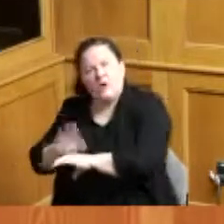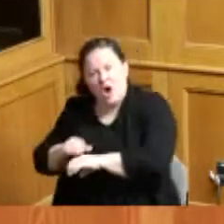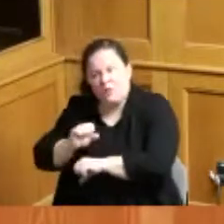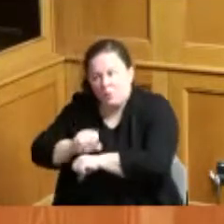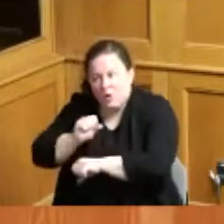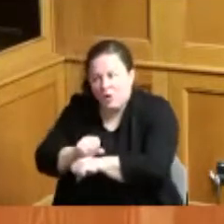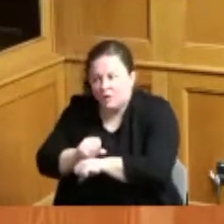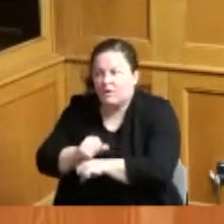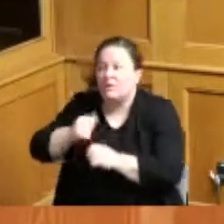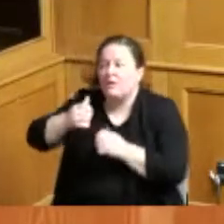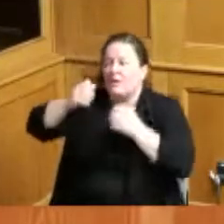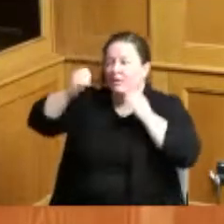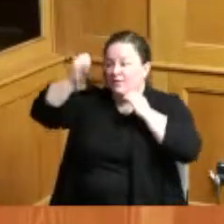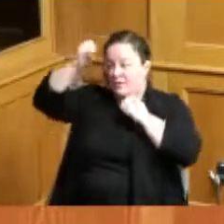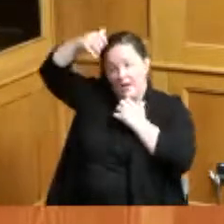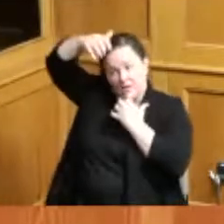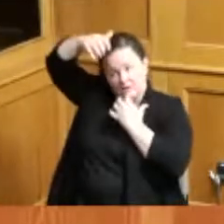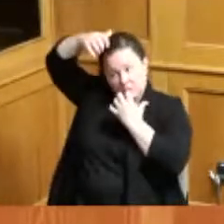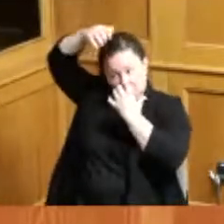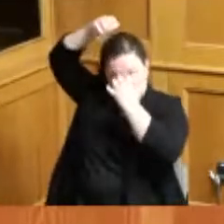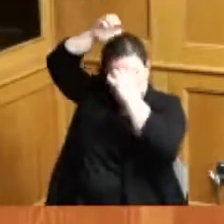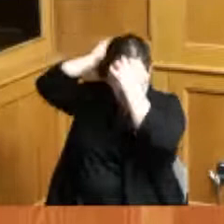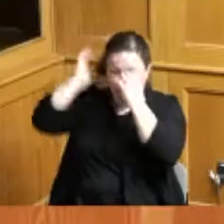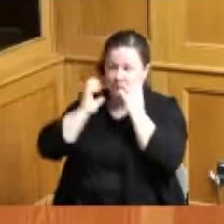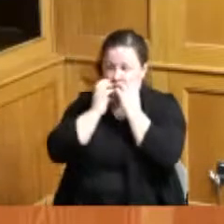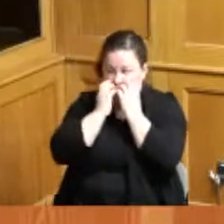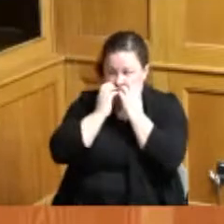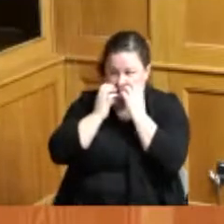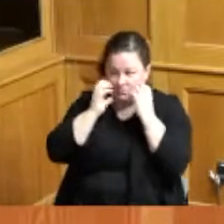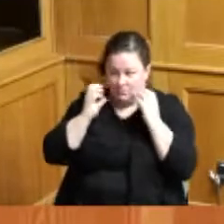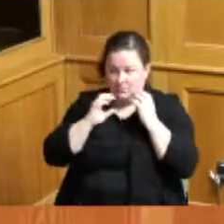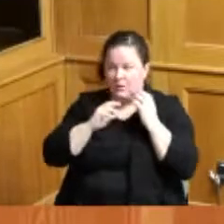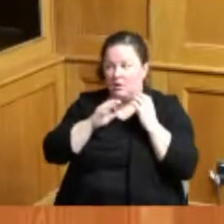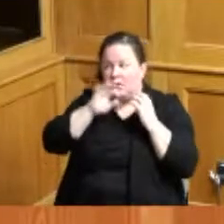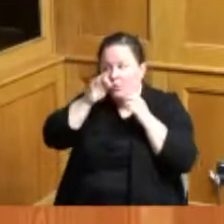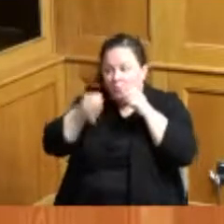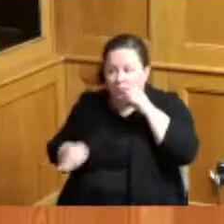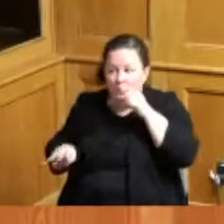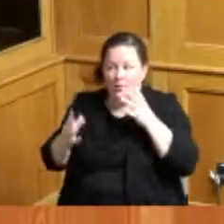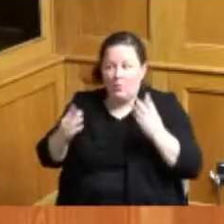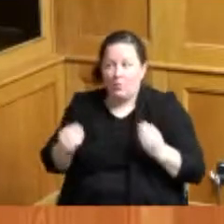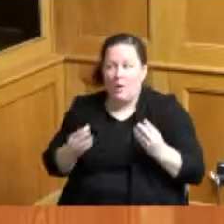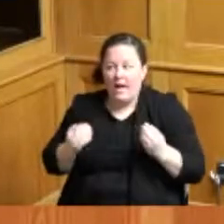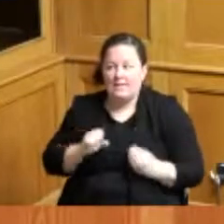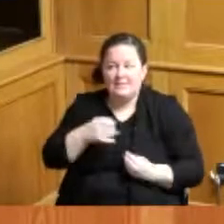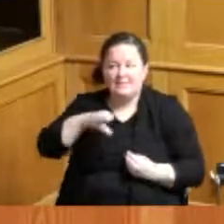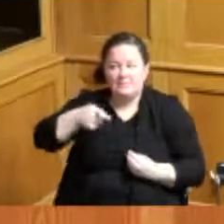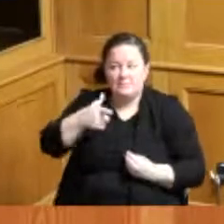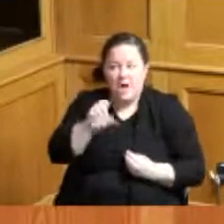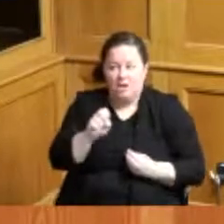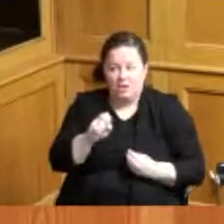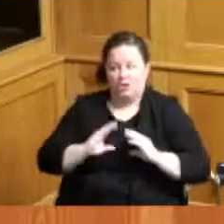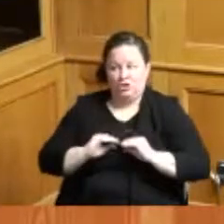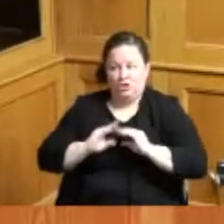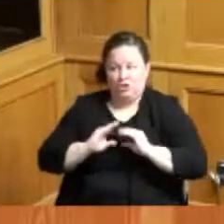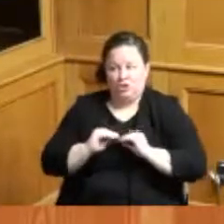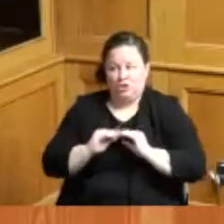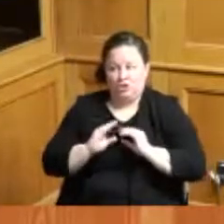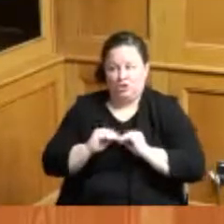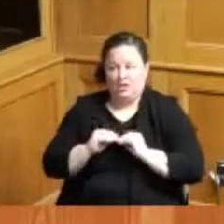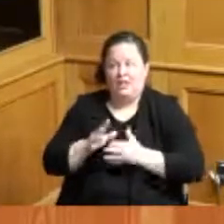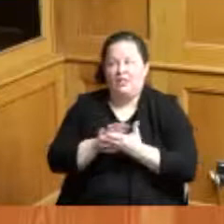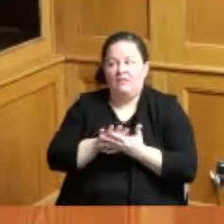connected to wet sponges that filtered out smoke and provided fresh oxygen and lastly for this week